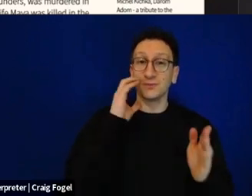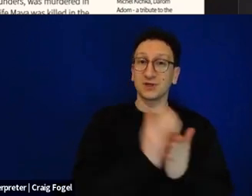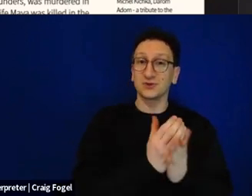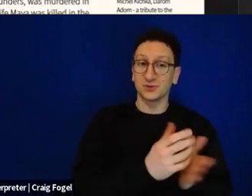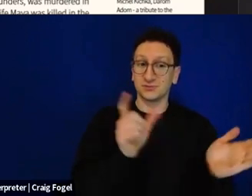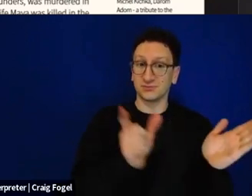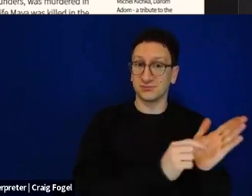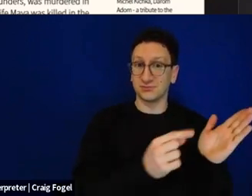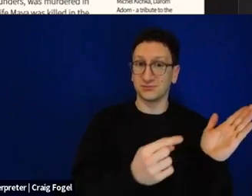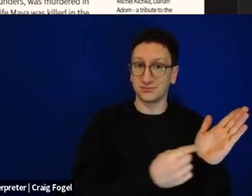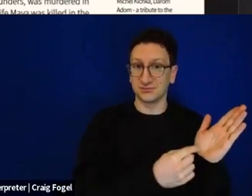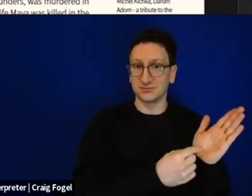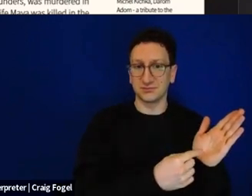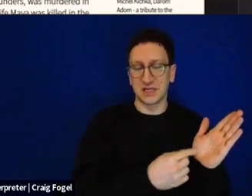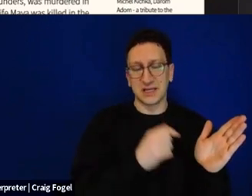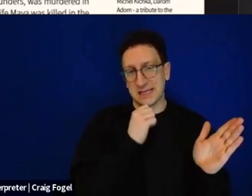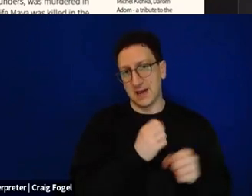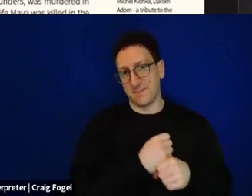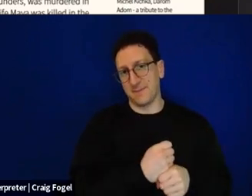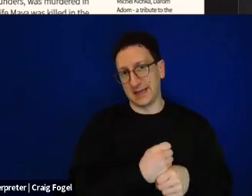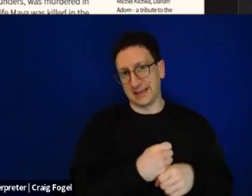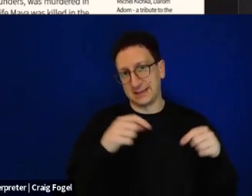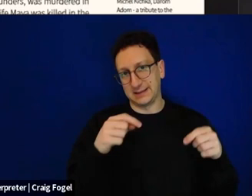for the Haggadah, but by our illustrator who did the rest of the Haggadah, Michel